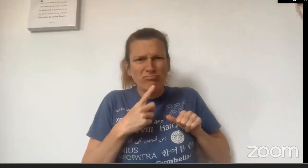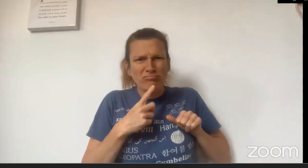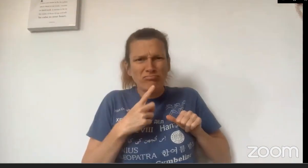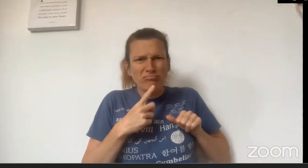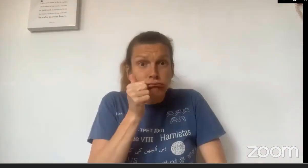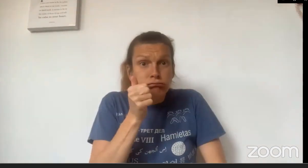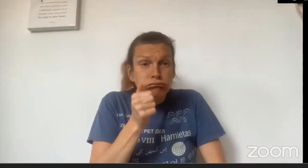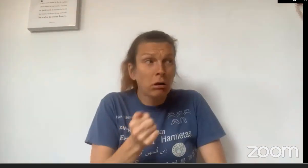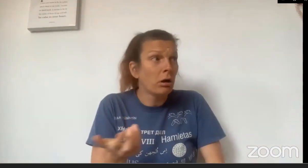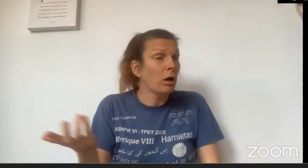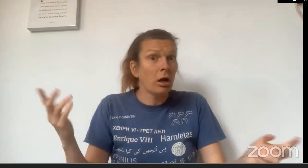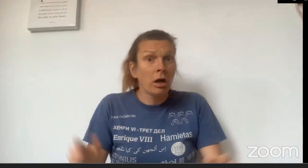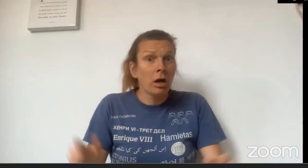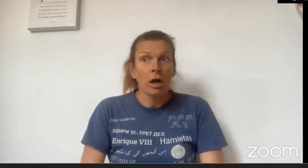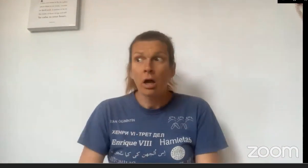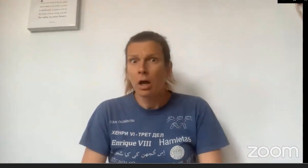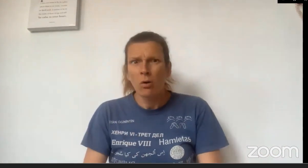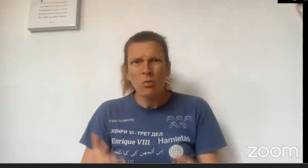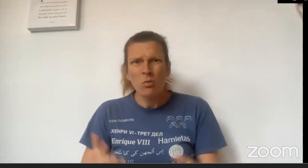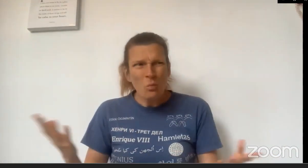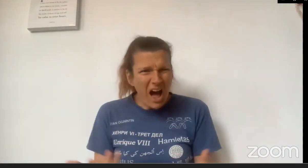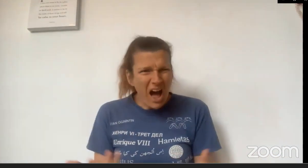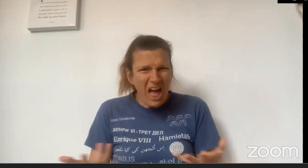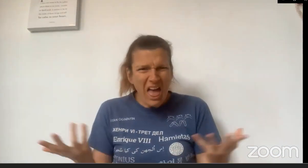But was Little Red Riding Hood there? NO.